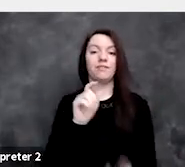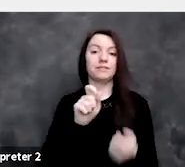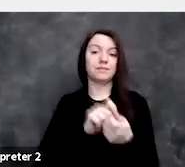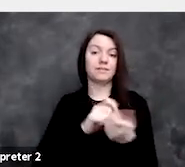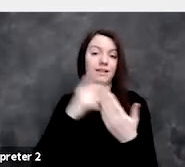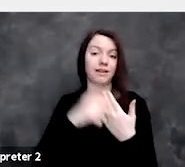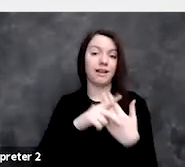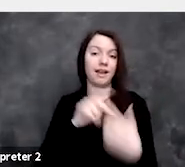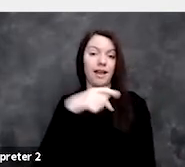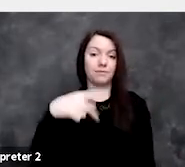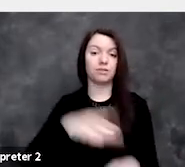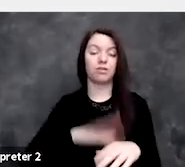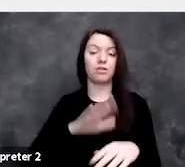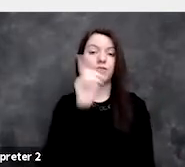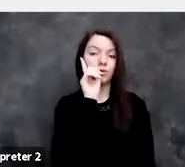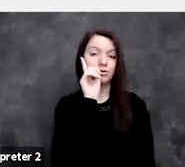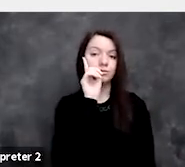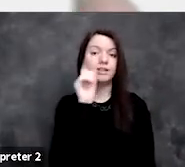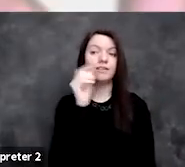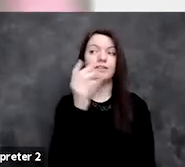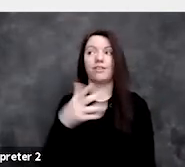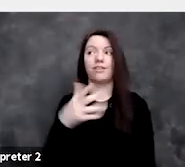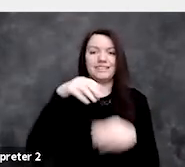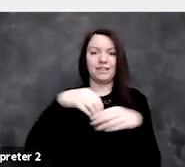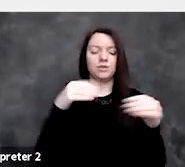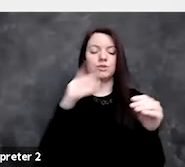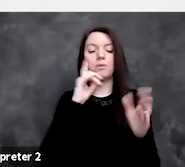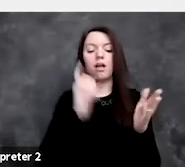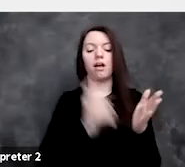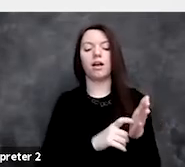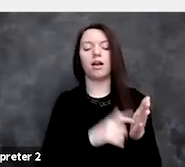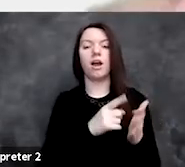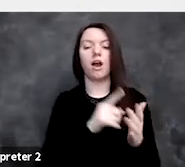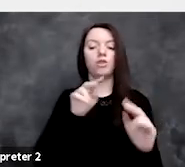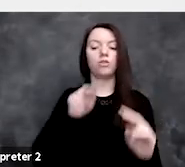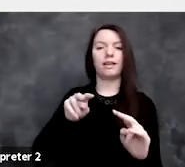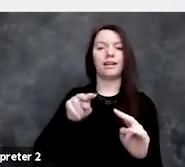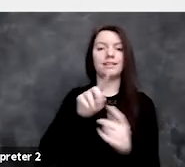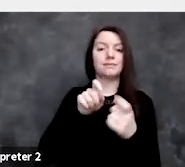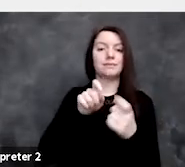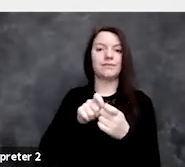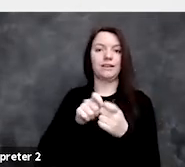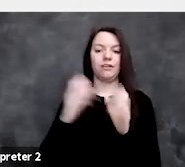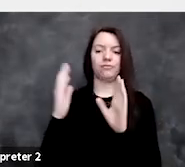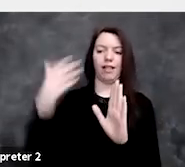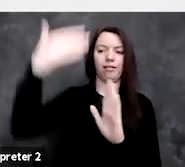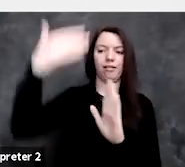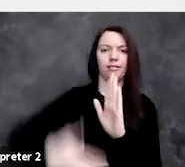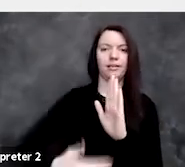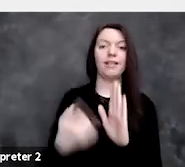there are things in stores that detect are you looking at an NCAP, so in that instant they can send you a coupon